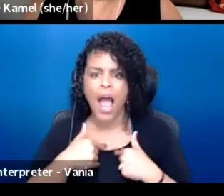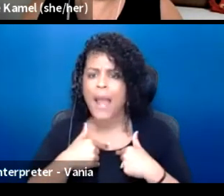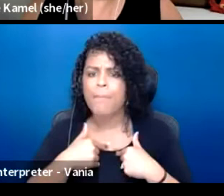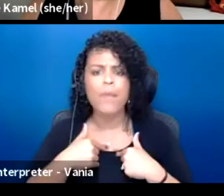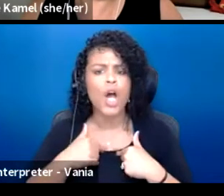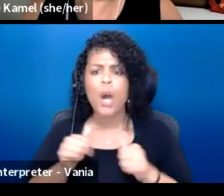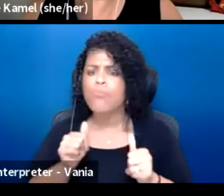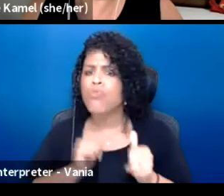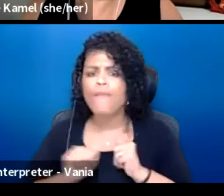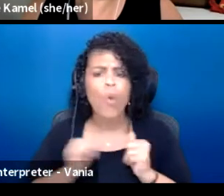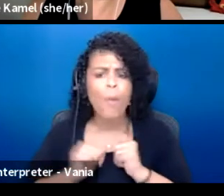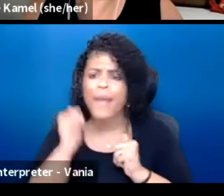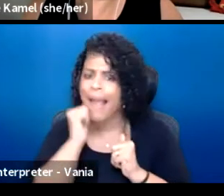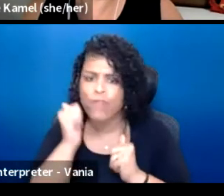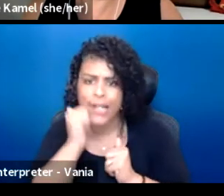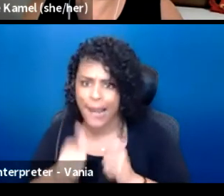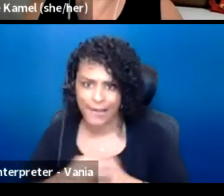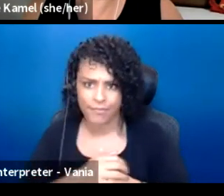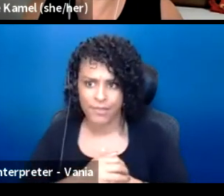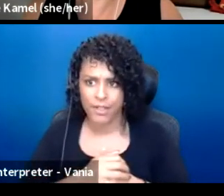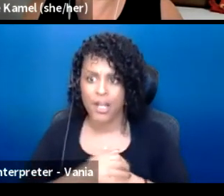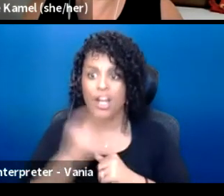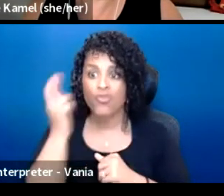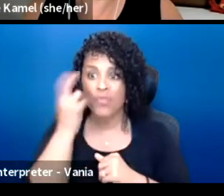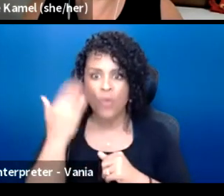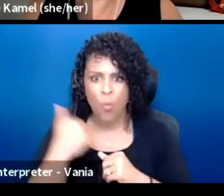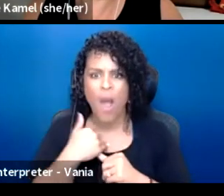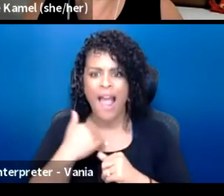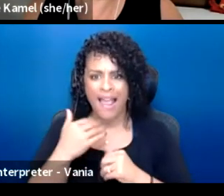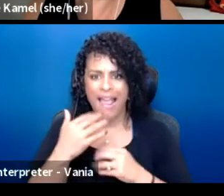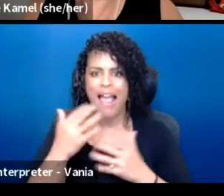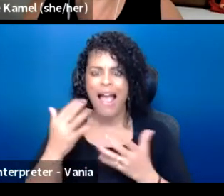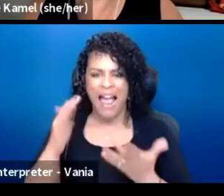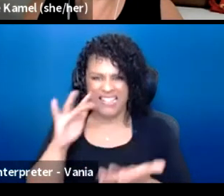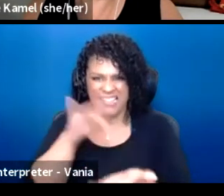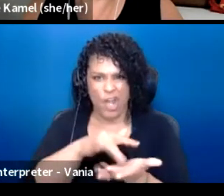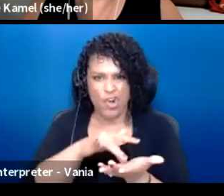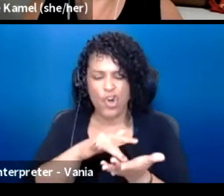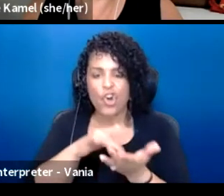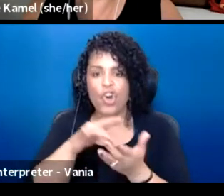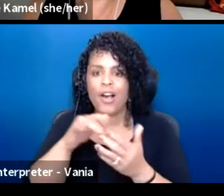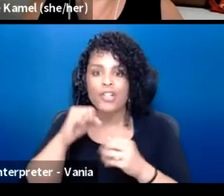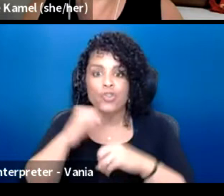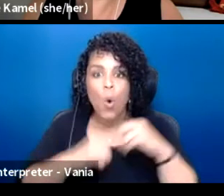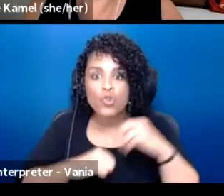It's the reason why I really center social construct as perhaps like a life philosophy.